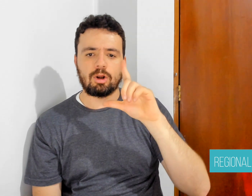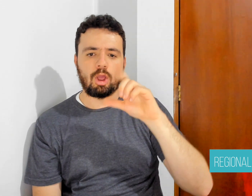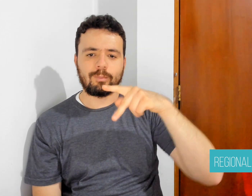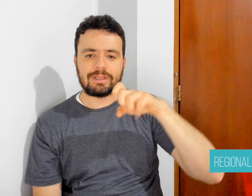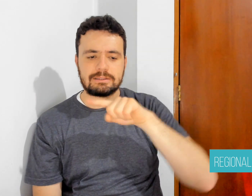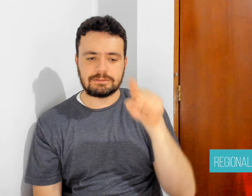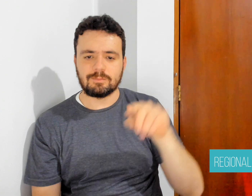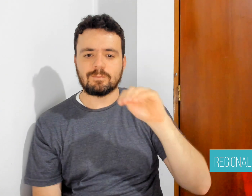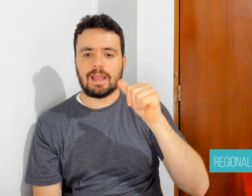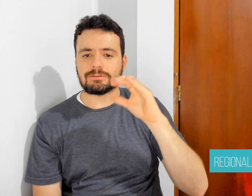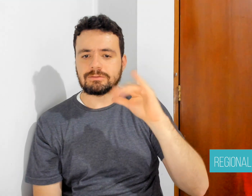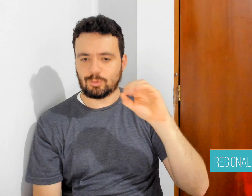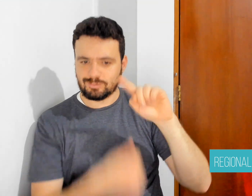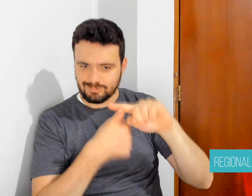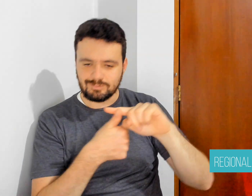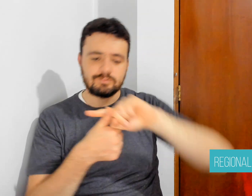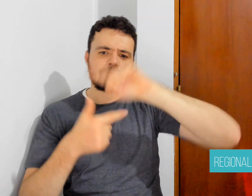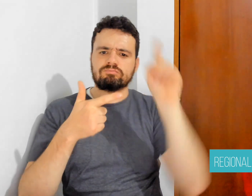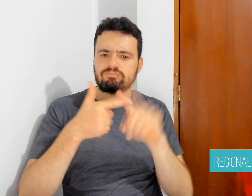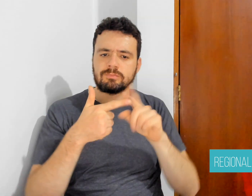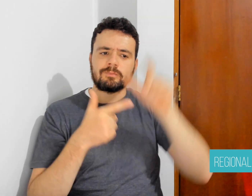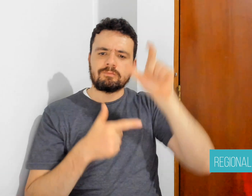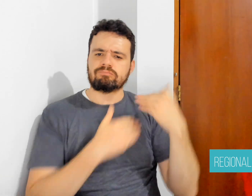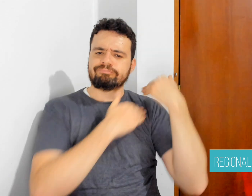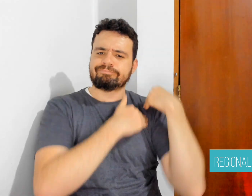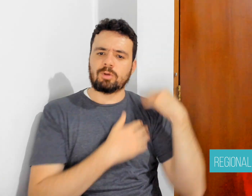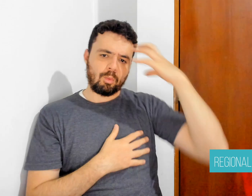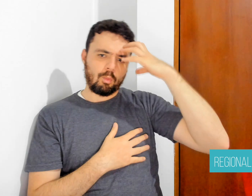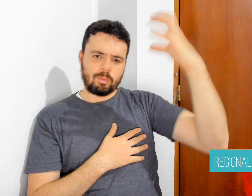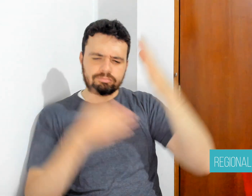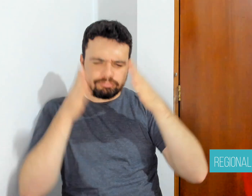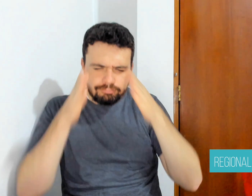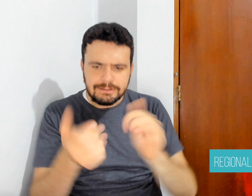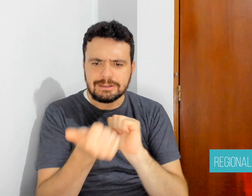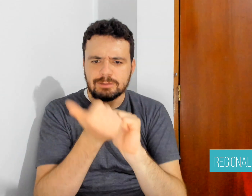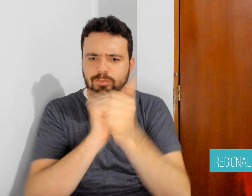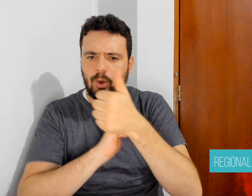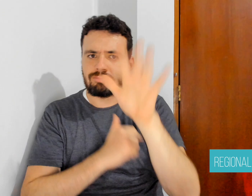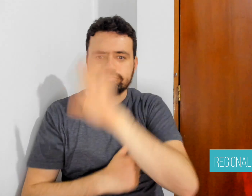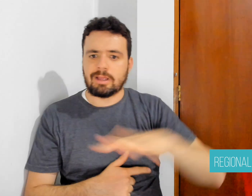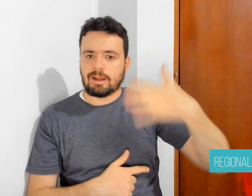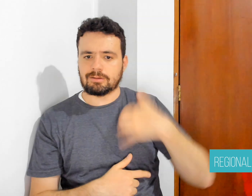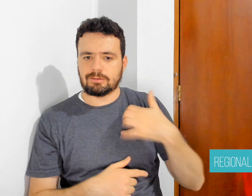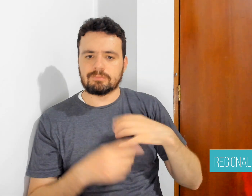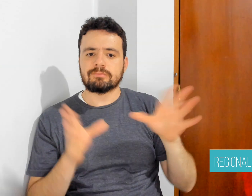The Argentine team participating in the sixth World Championship